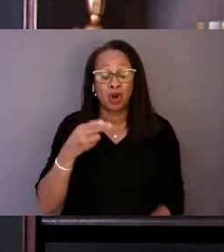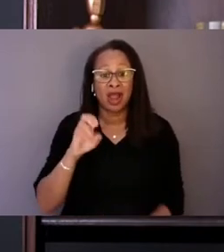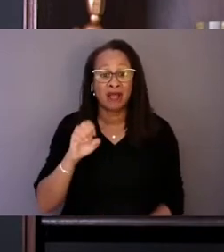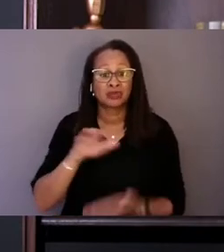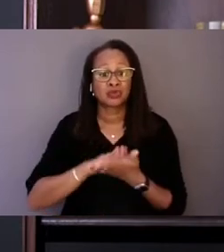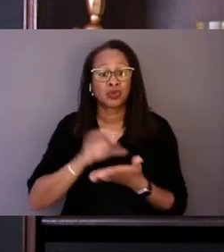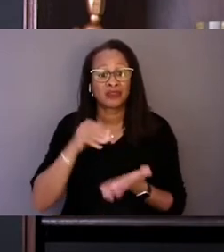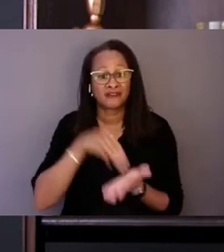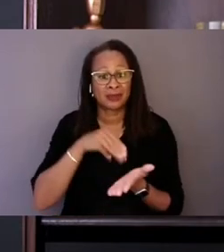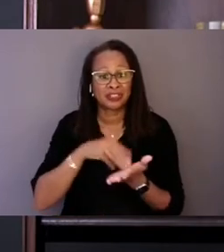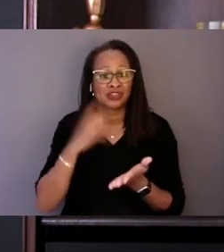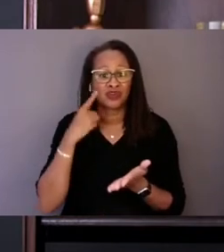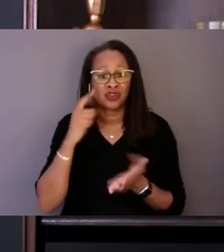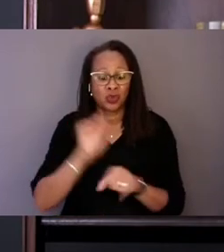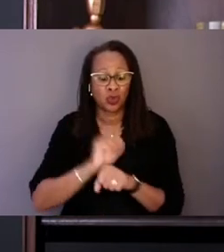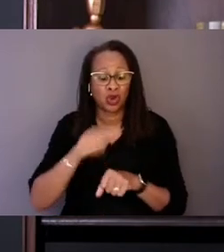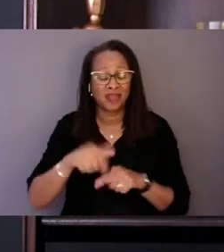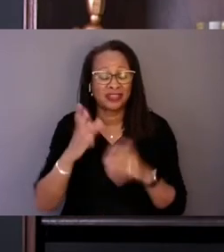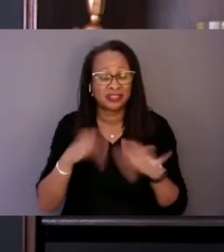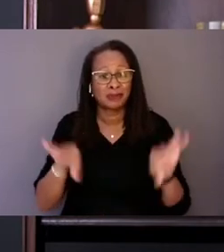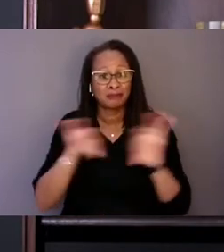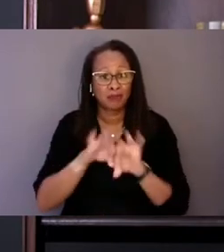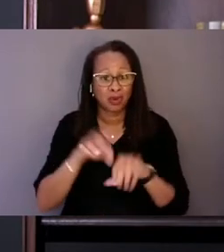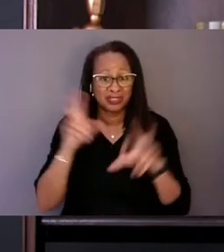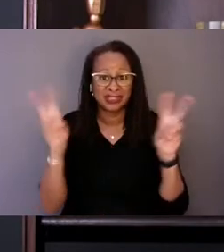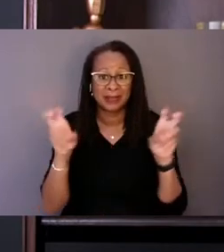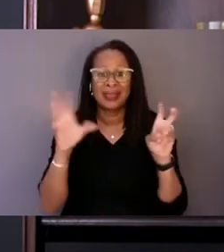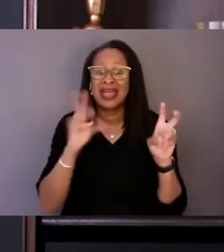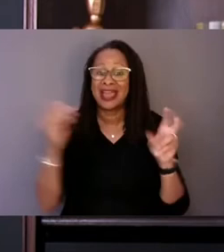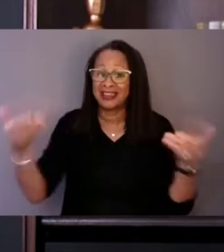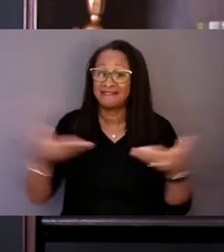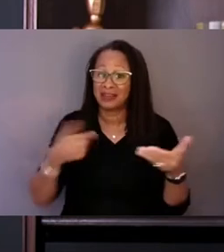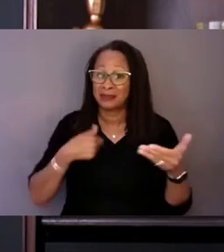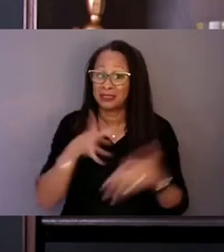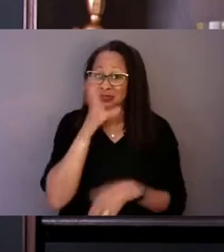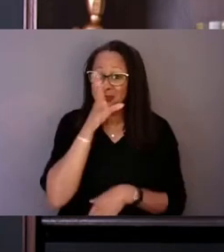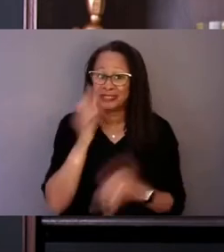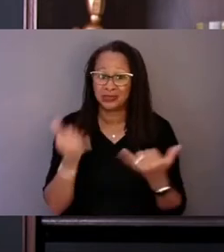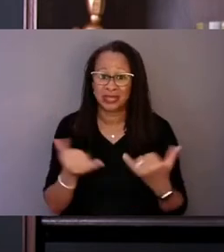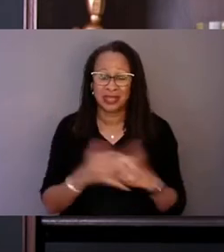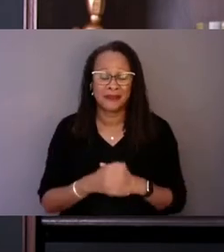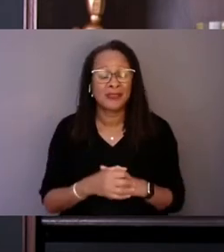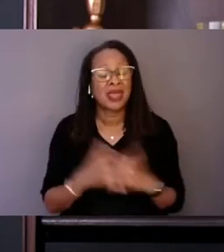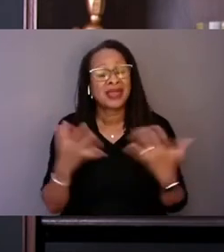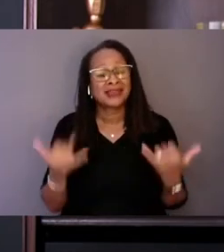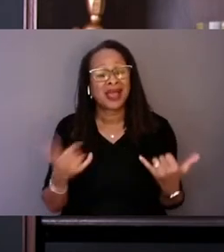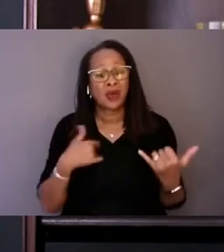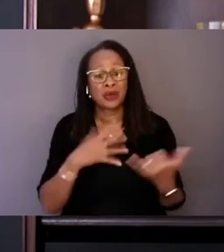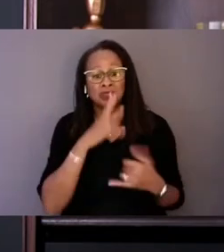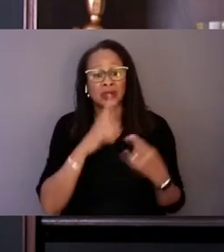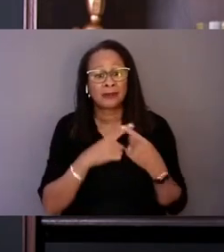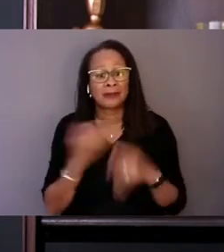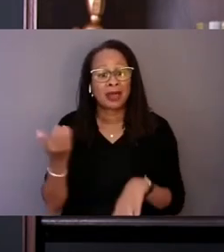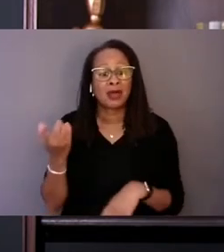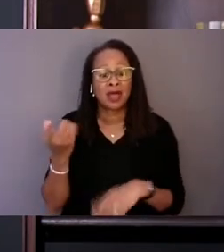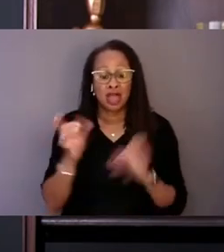and for inviting me to speak today. Now I'd like to talk a little bit about crisis response, the launch of the 988 helpline,